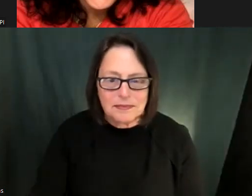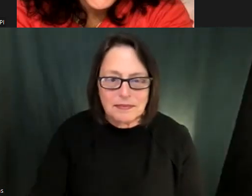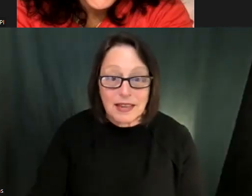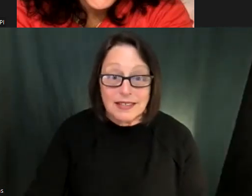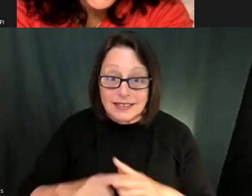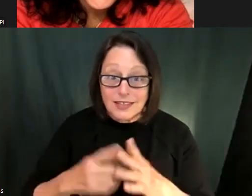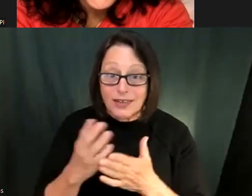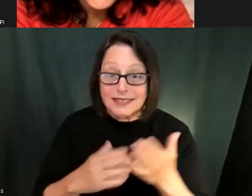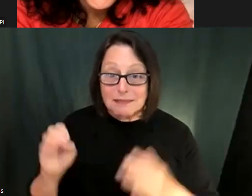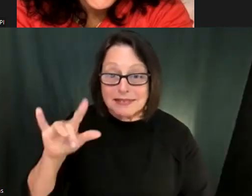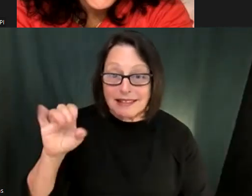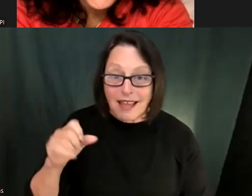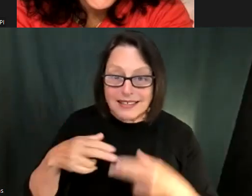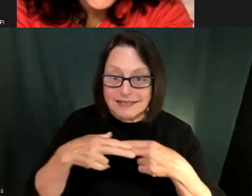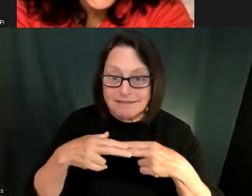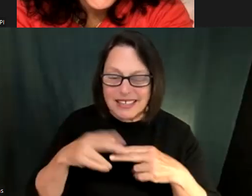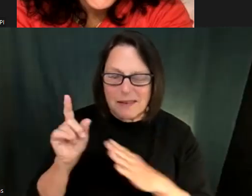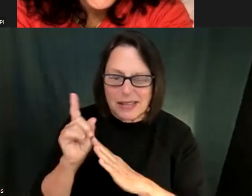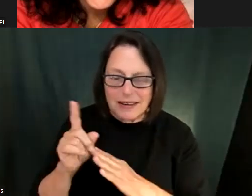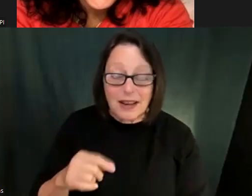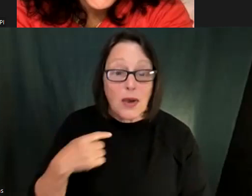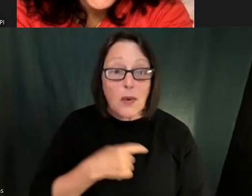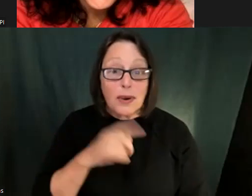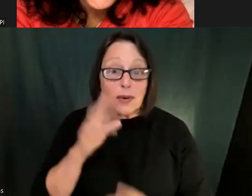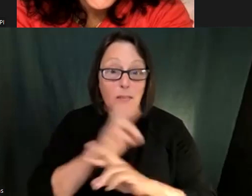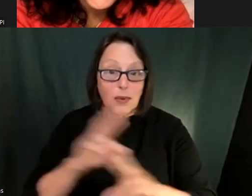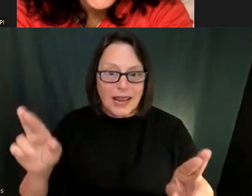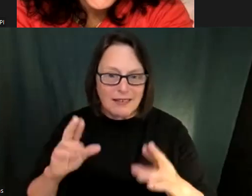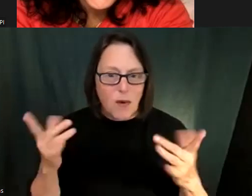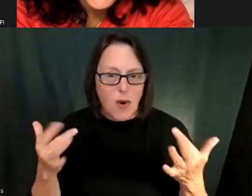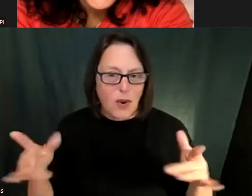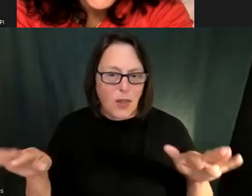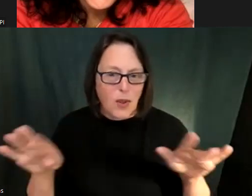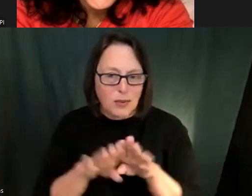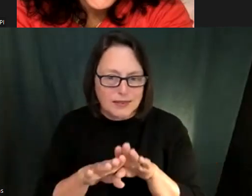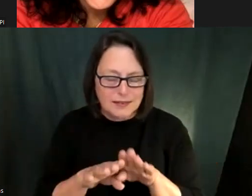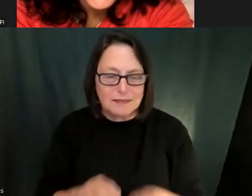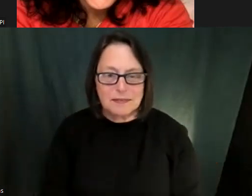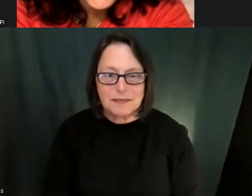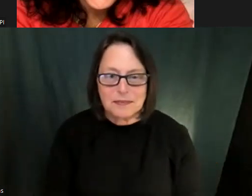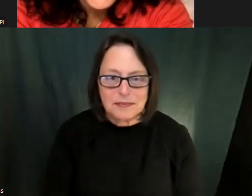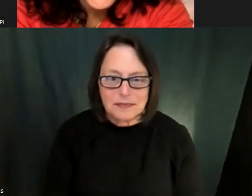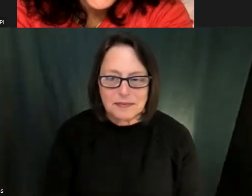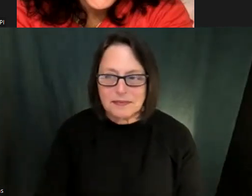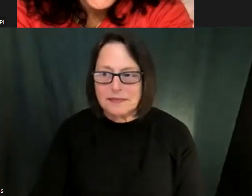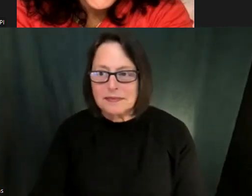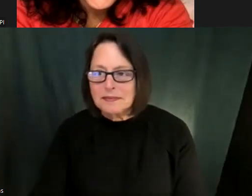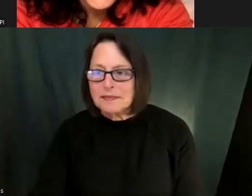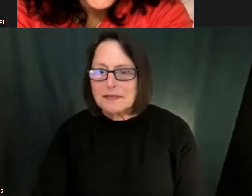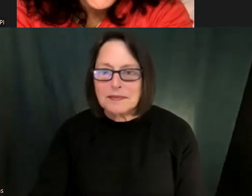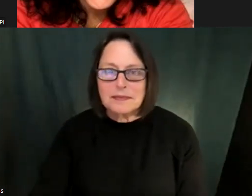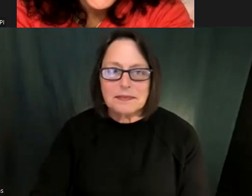Thank you, Jocelyn. Thank you to all. Thanks for being here with me. Thank you.